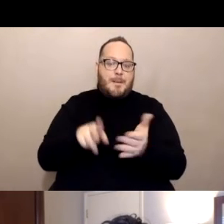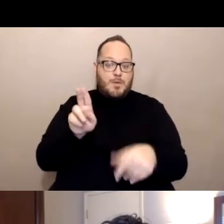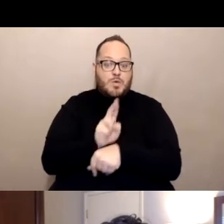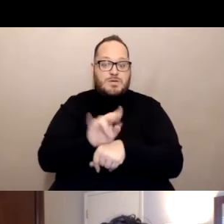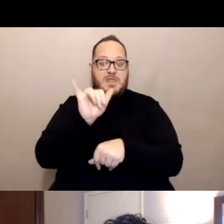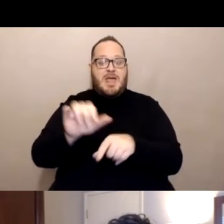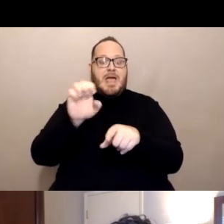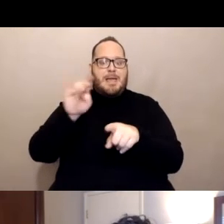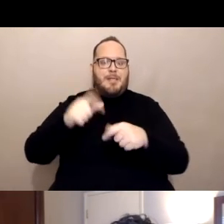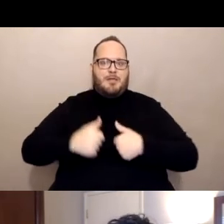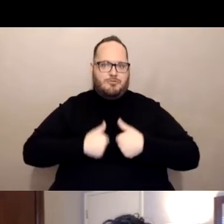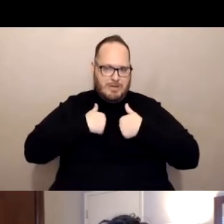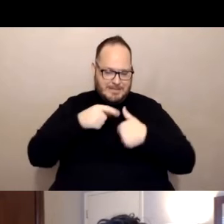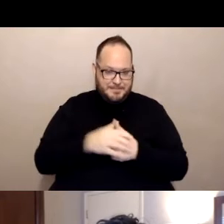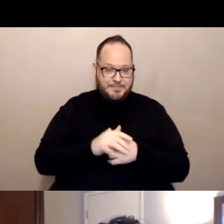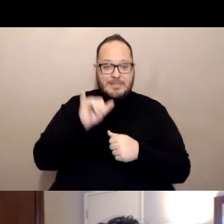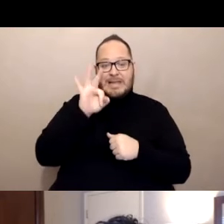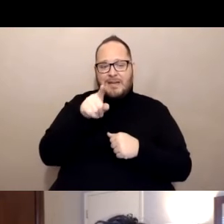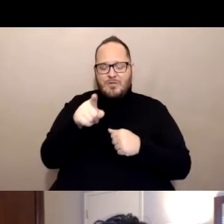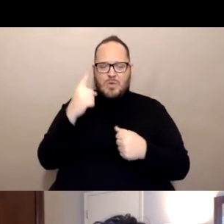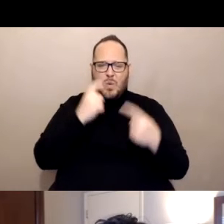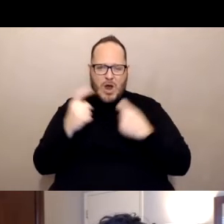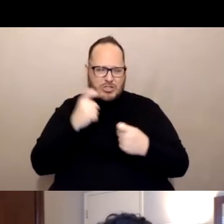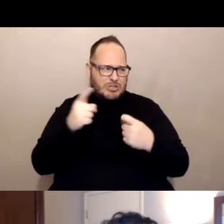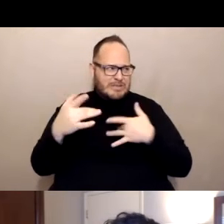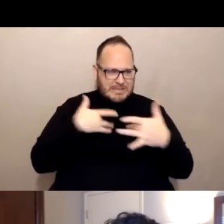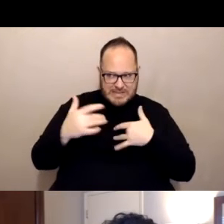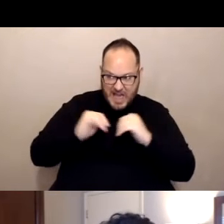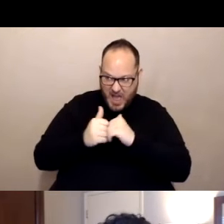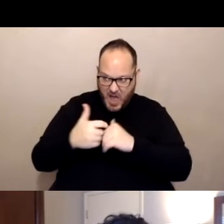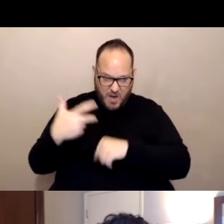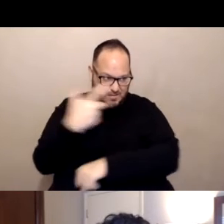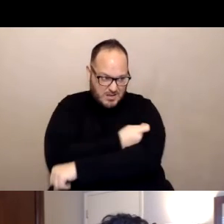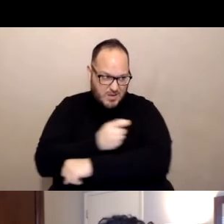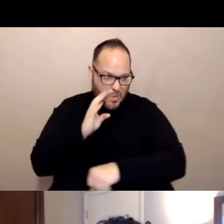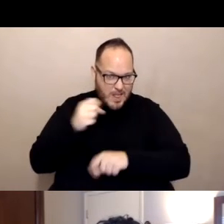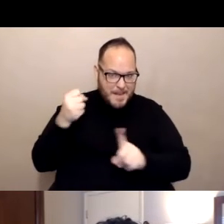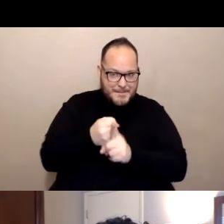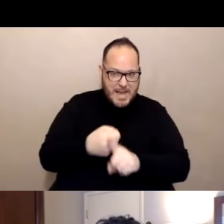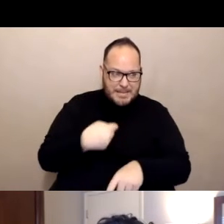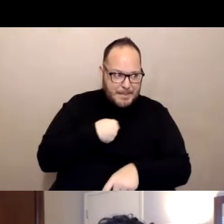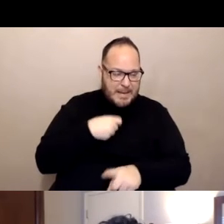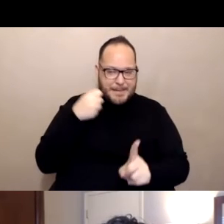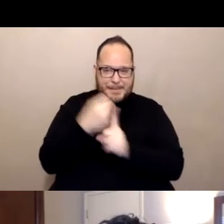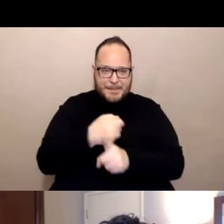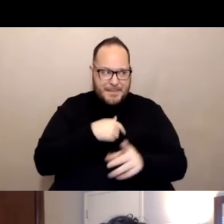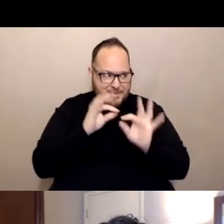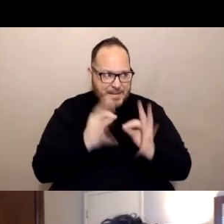about how the COVID vaccine might impact you or a loved one make sure to talk to someone who knows your health the best